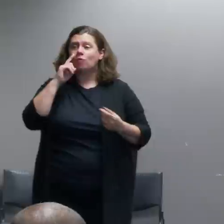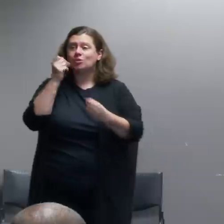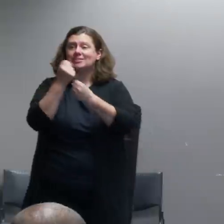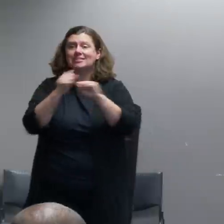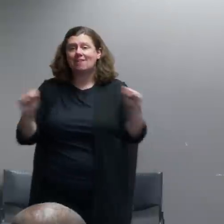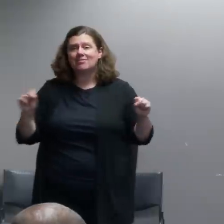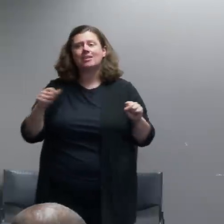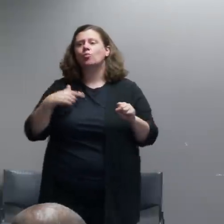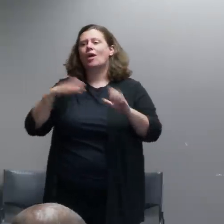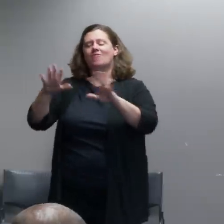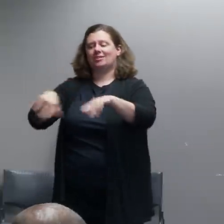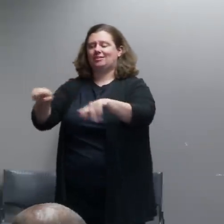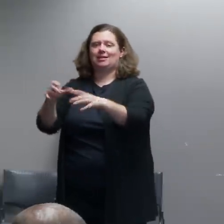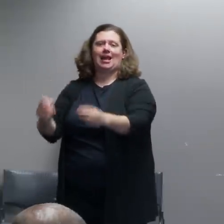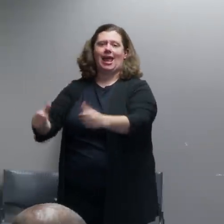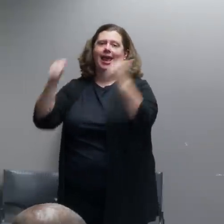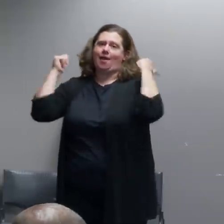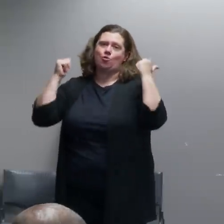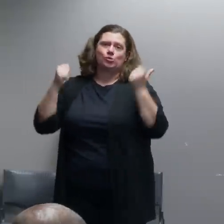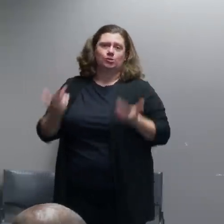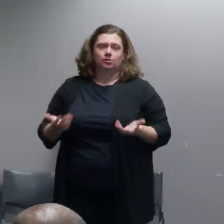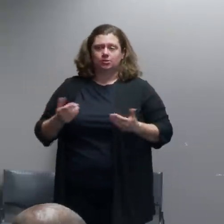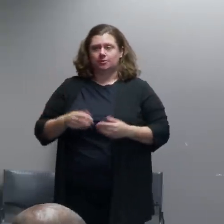to go address the issue.